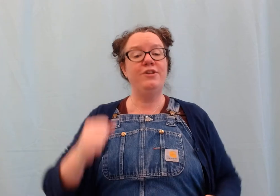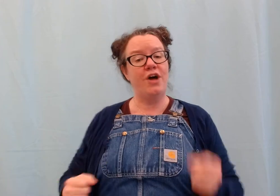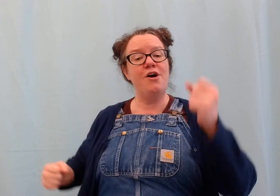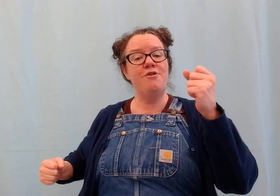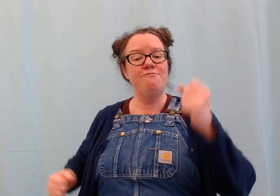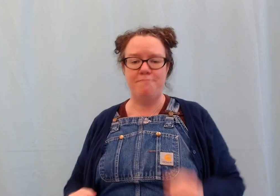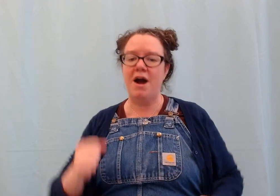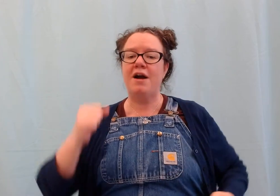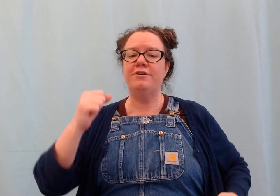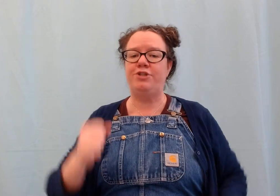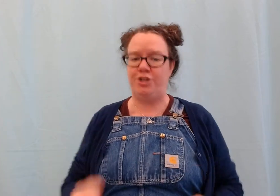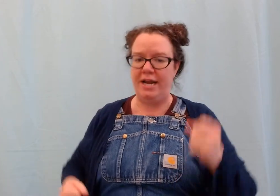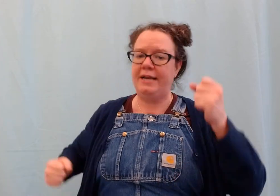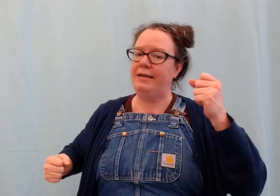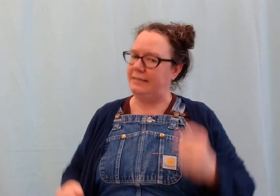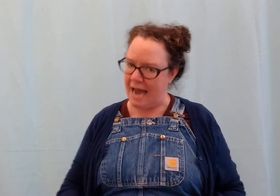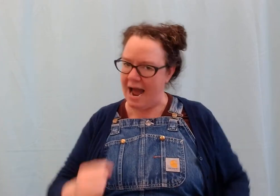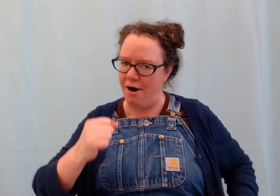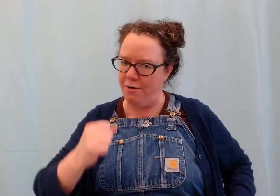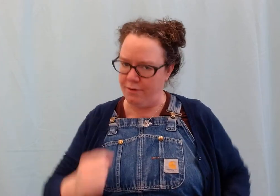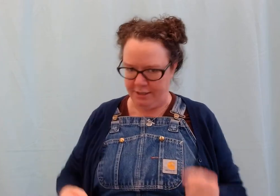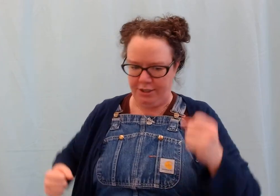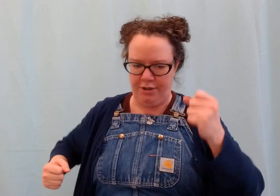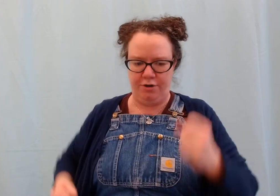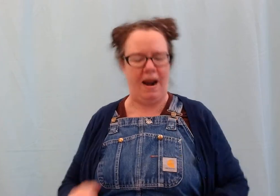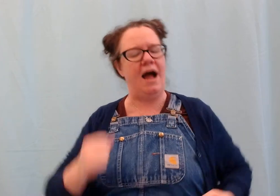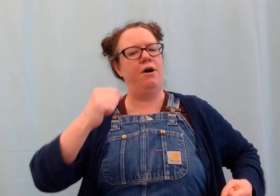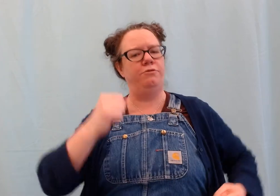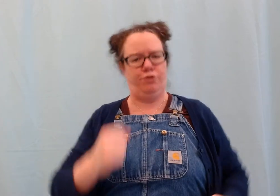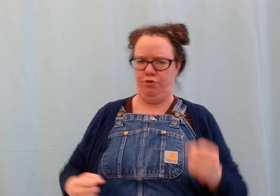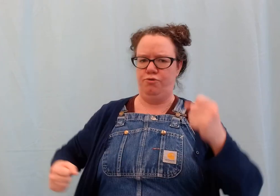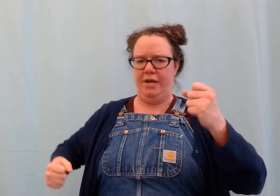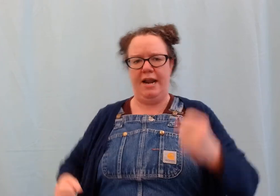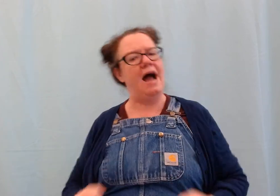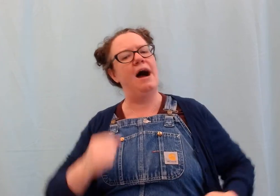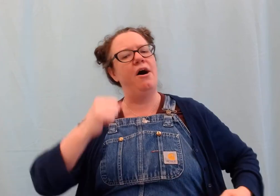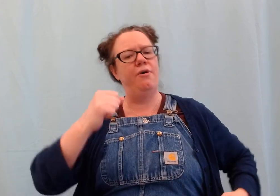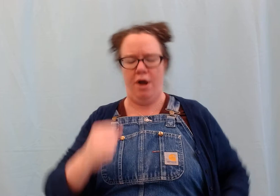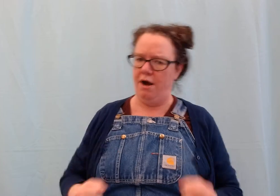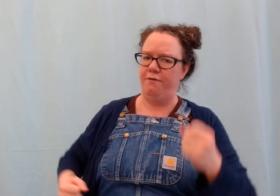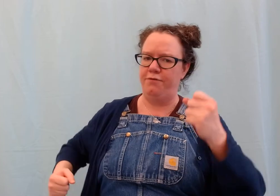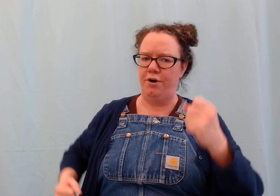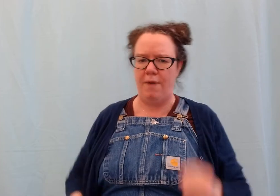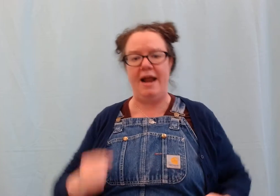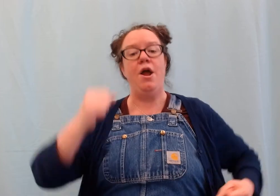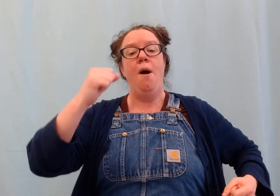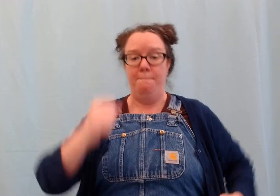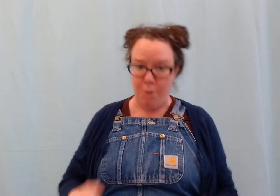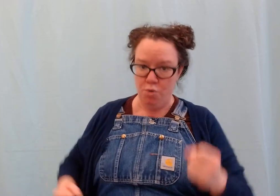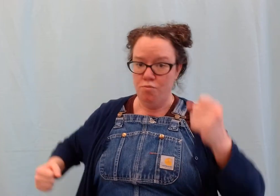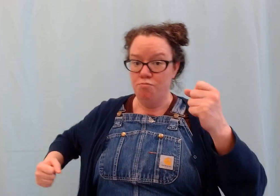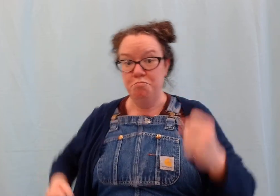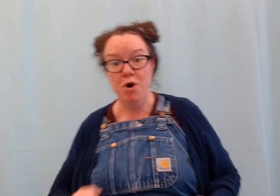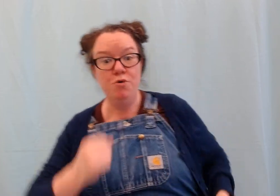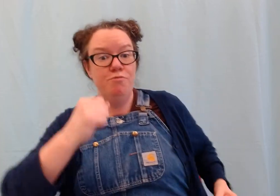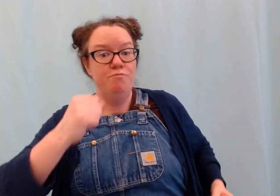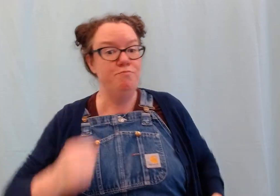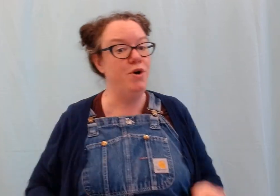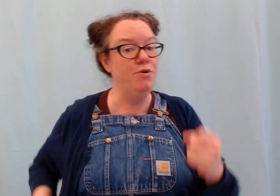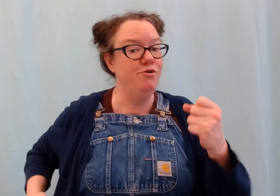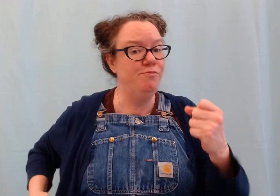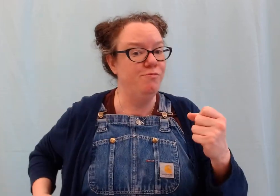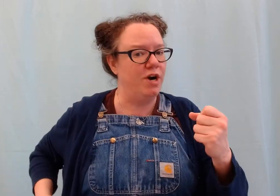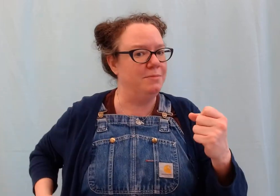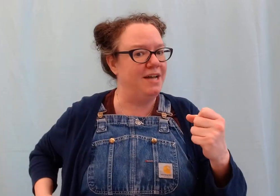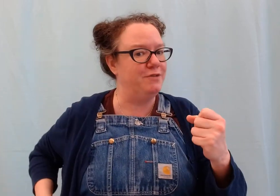#go marching down into the ground to get out of the rain. Boom, boom, boom! ... What comes after two?#